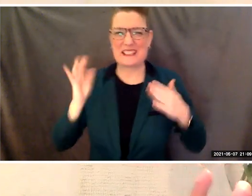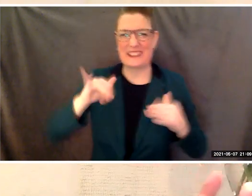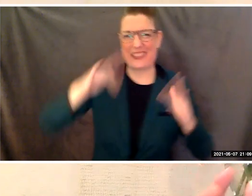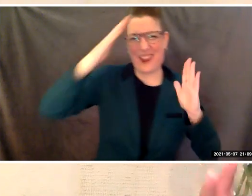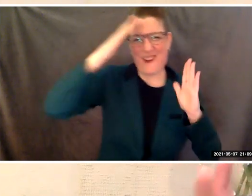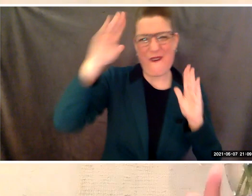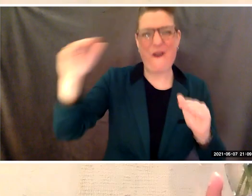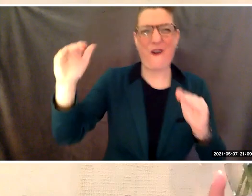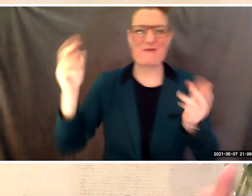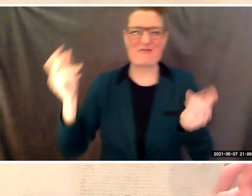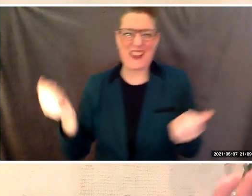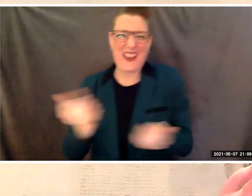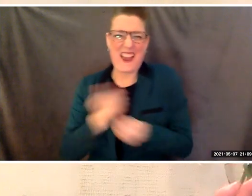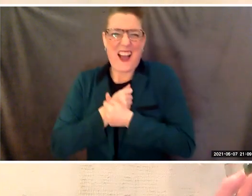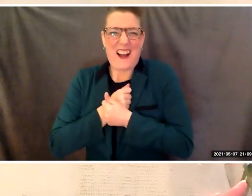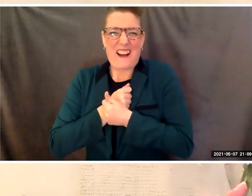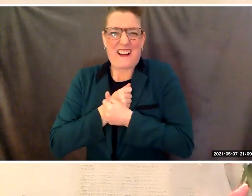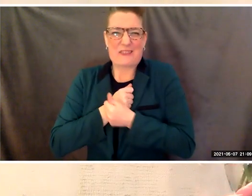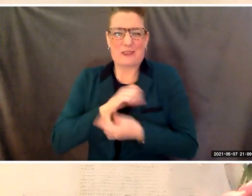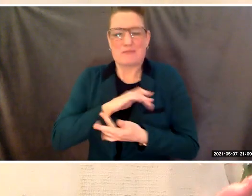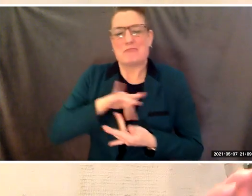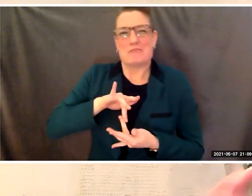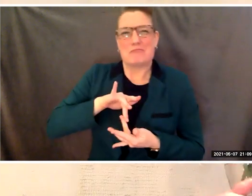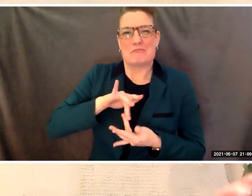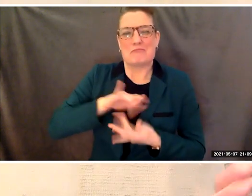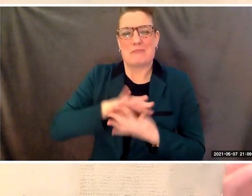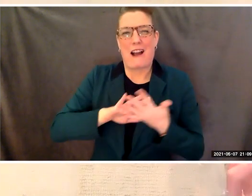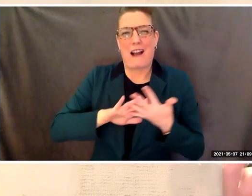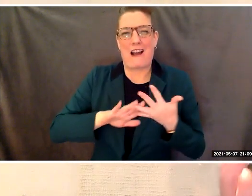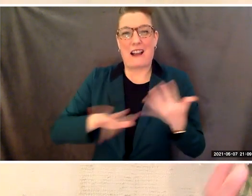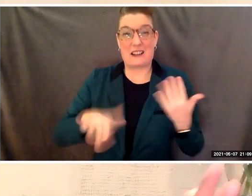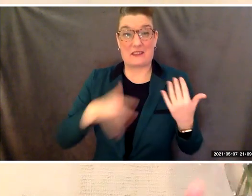and feel how unbounded that dream was.